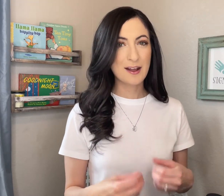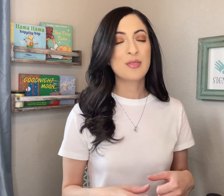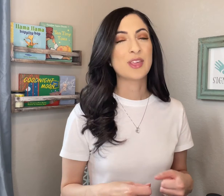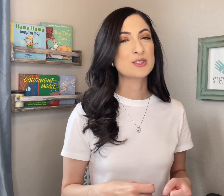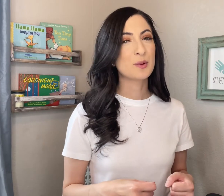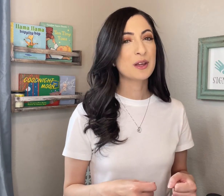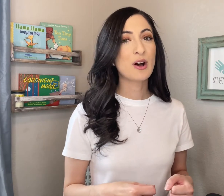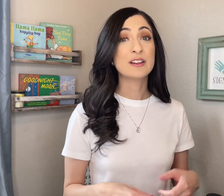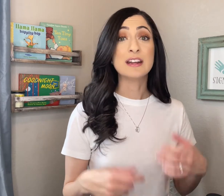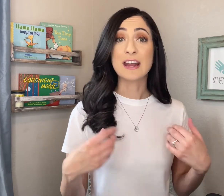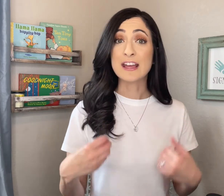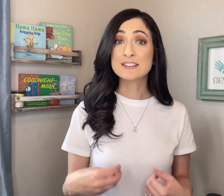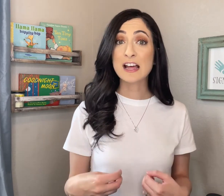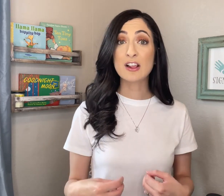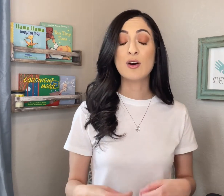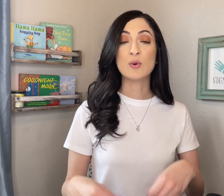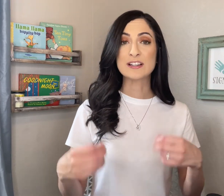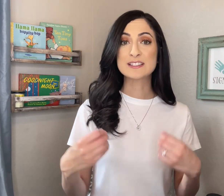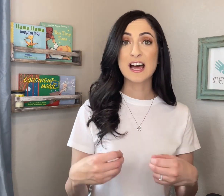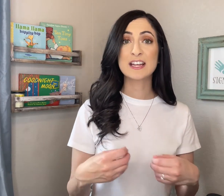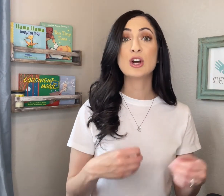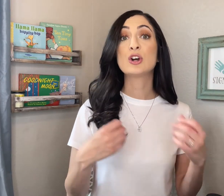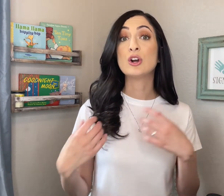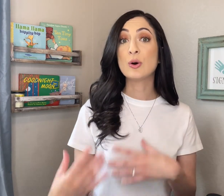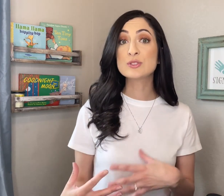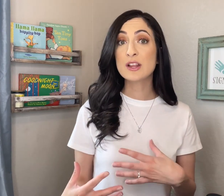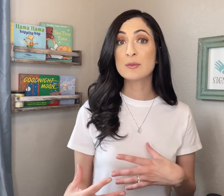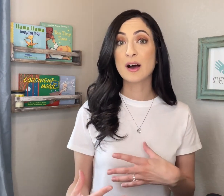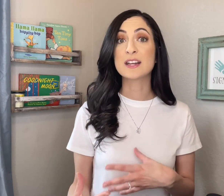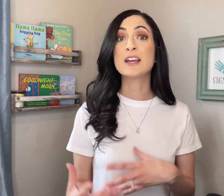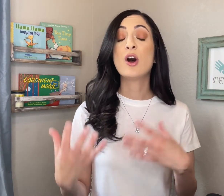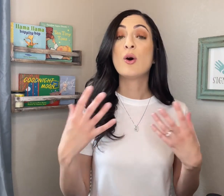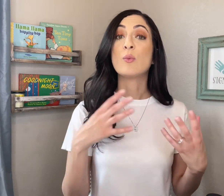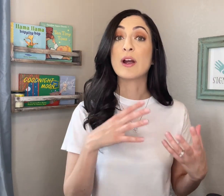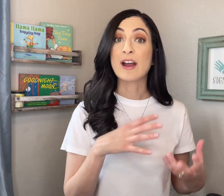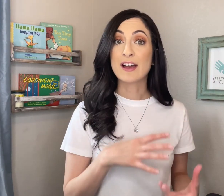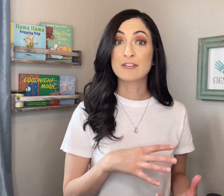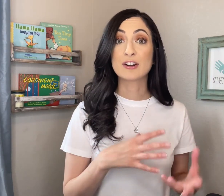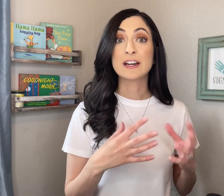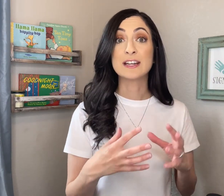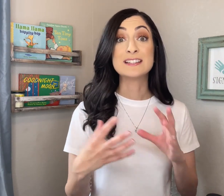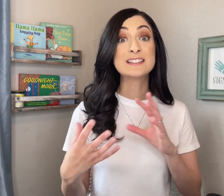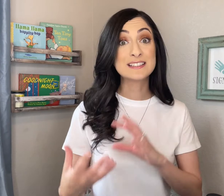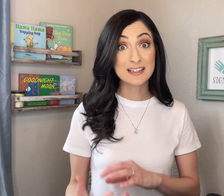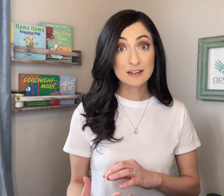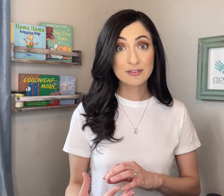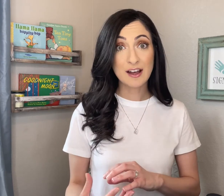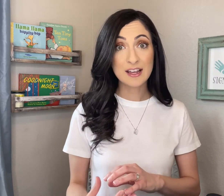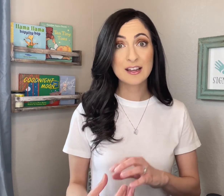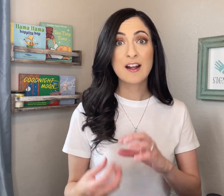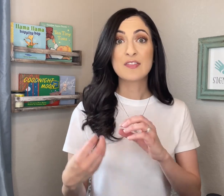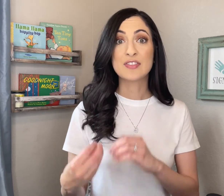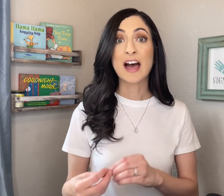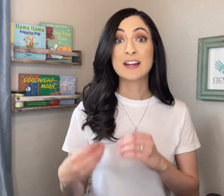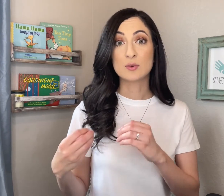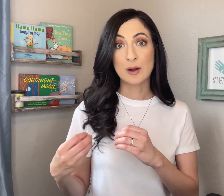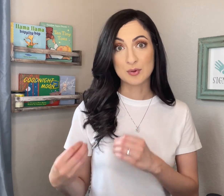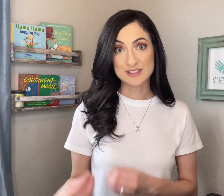That's what we call it In ASL when a sign goes on the body, wherever it is signifying that it represents.